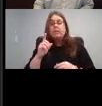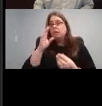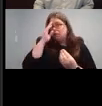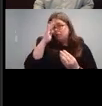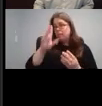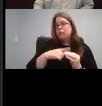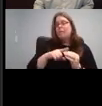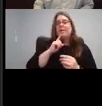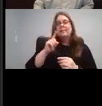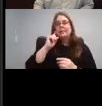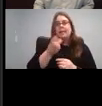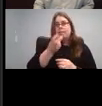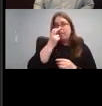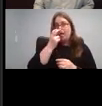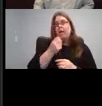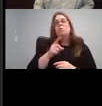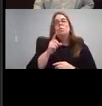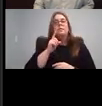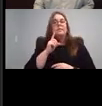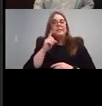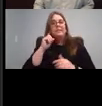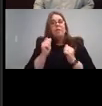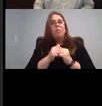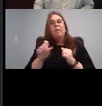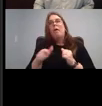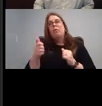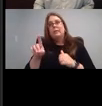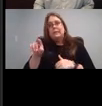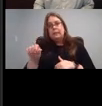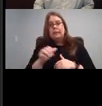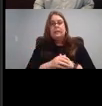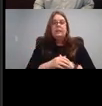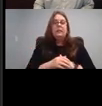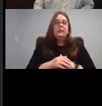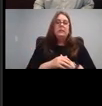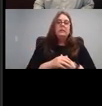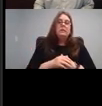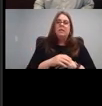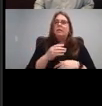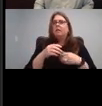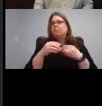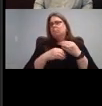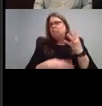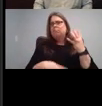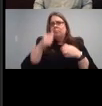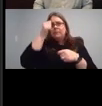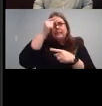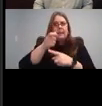other disabilities, sibling, and then there's just a ton after that. So